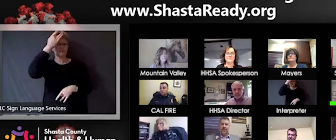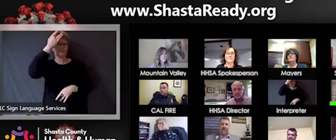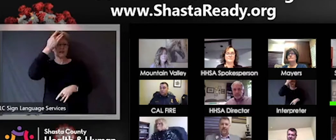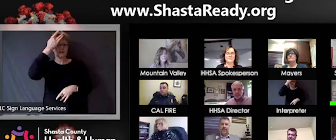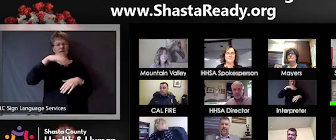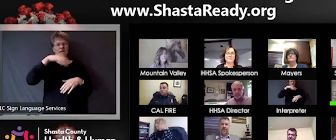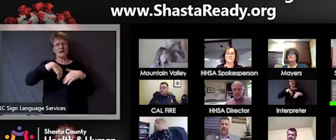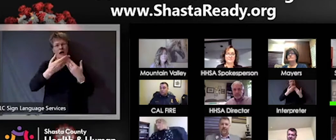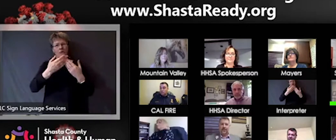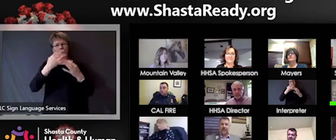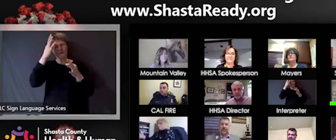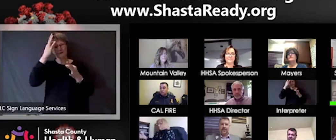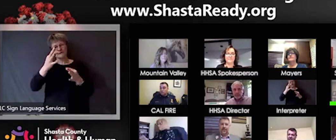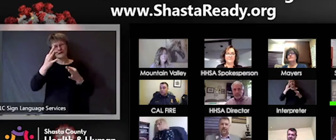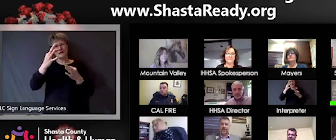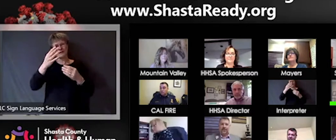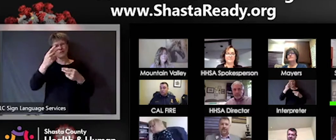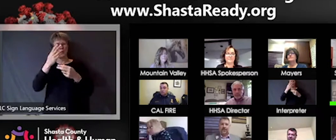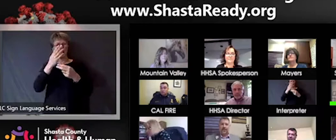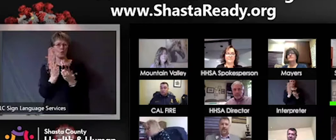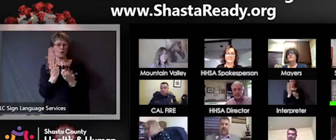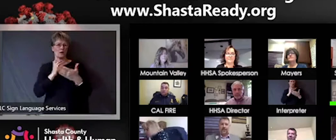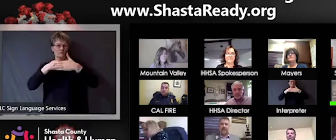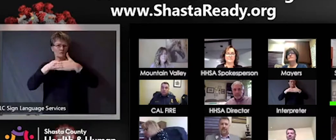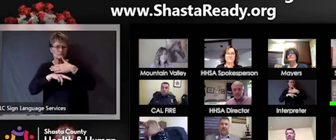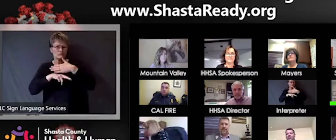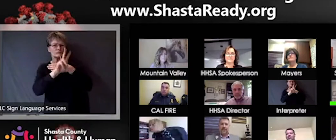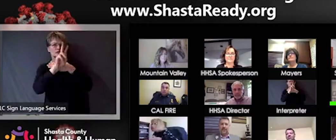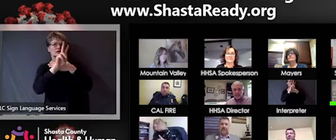an initial prediction, but we're gonna have to revisit that as this progresses